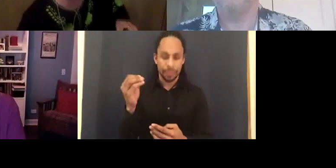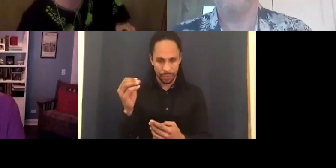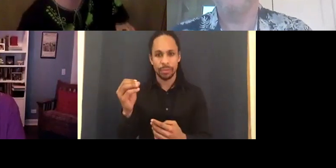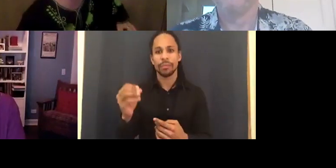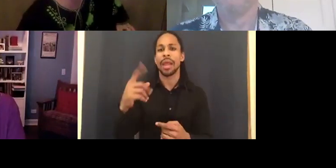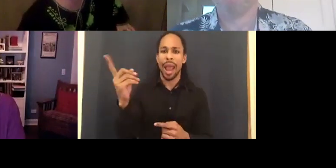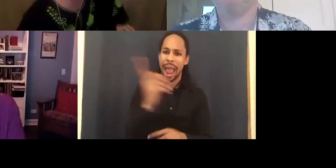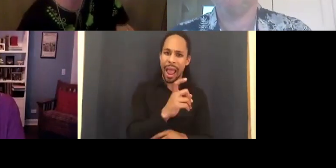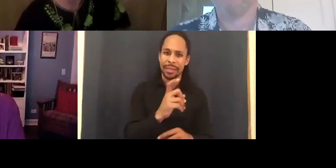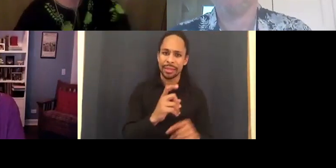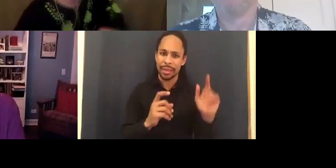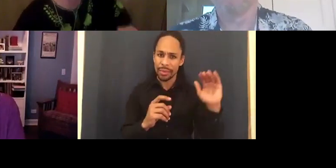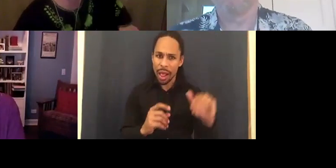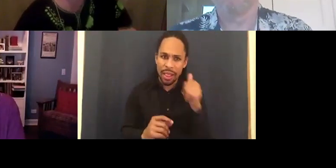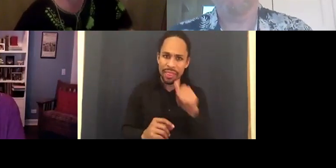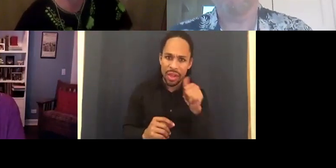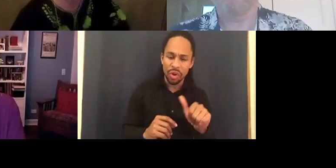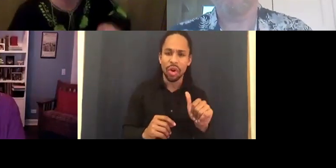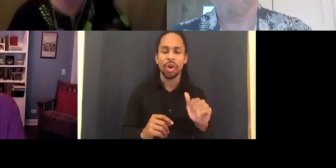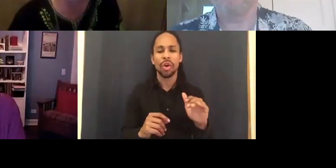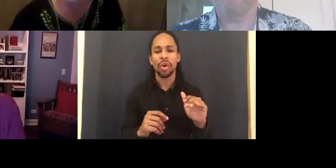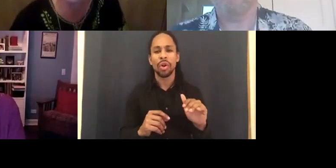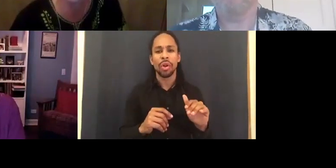He goes to Syria. Now make the guy disabled.